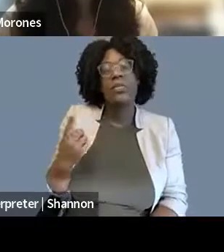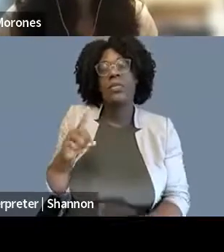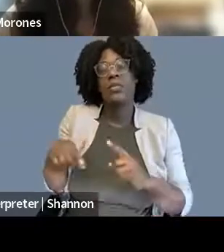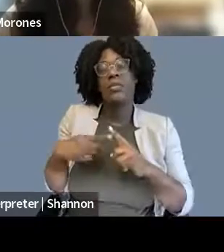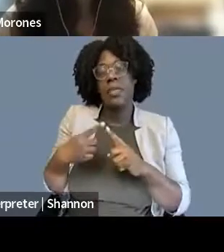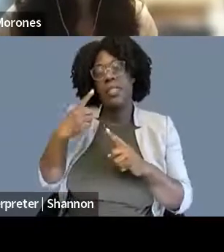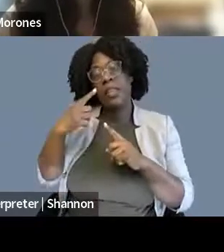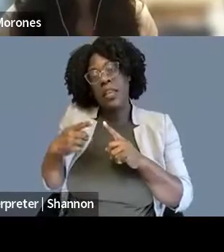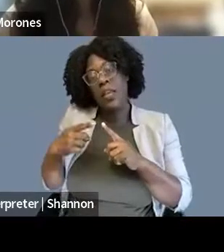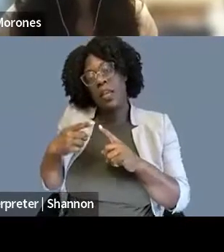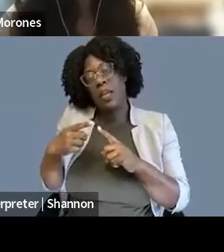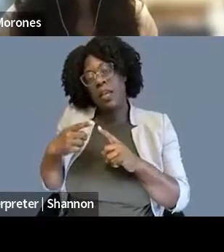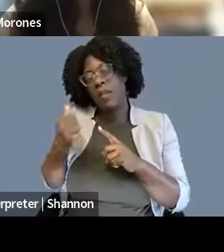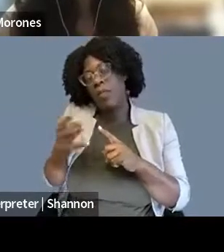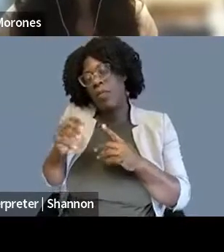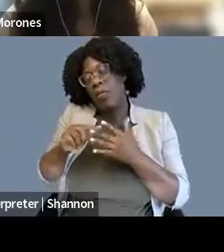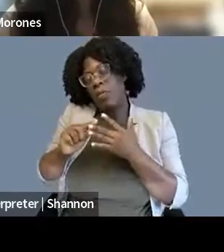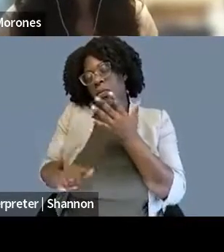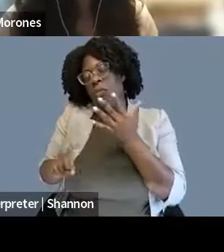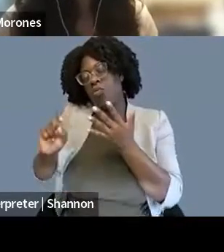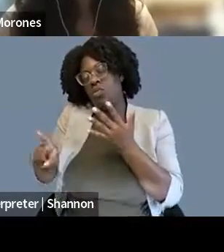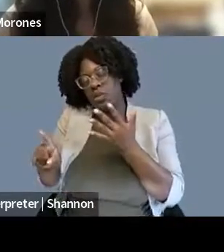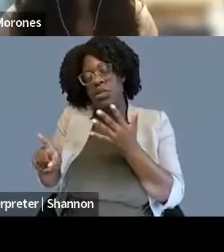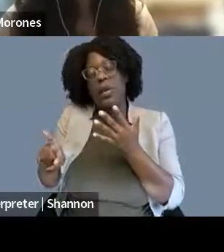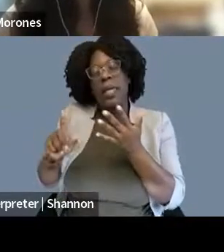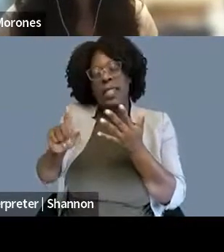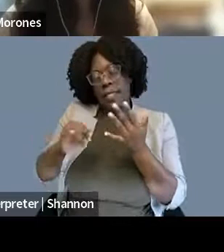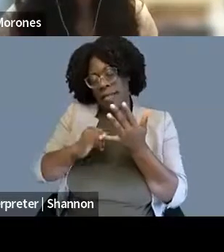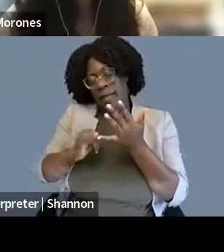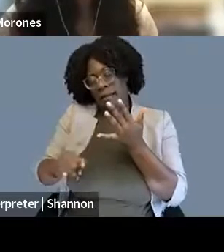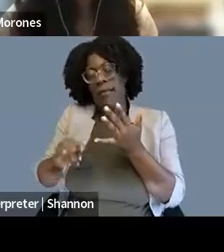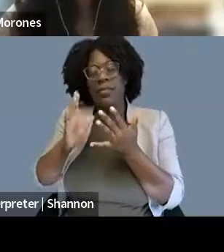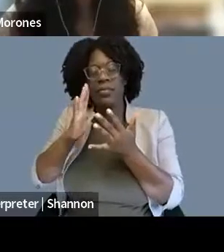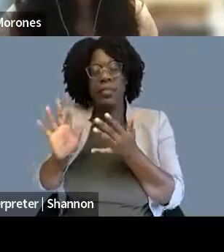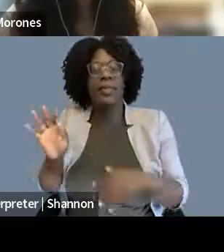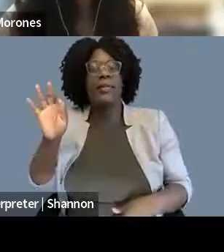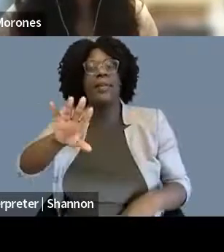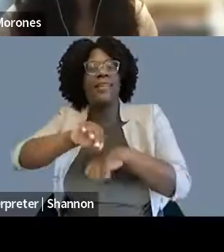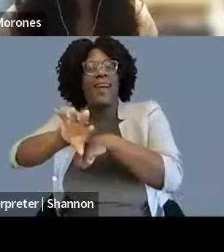and then we'll close out with offering advice. So, sorry, let me repeat the question for those